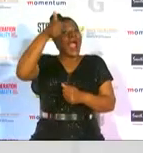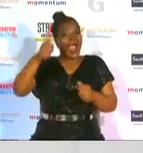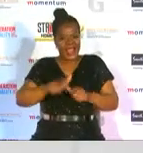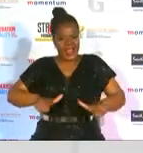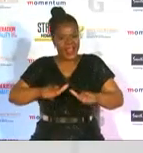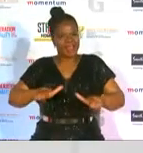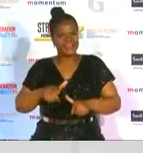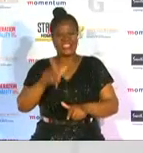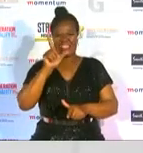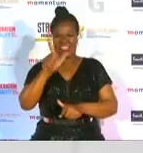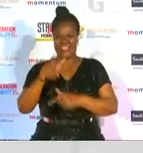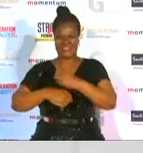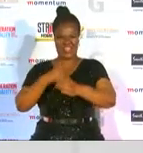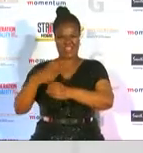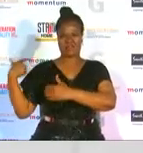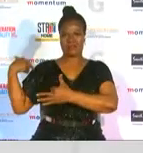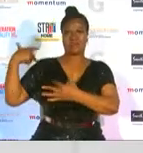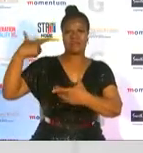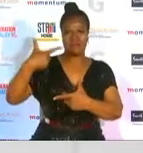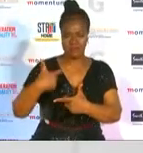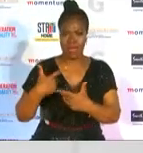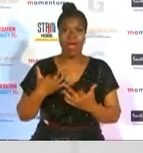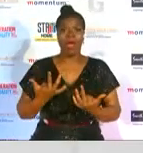years our sponsorship has resulted in more